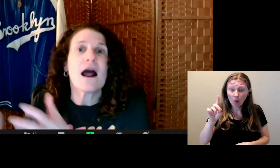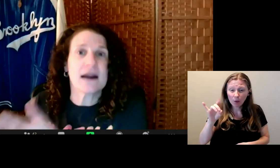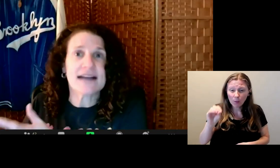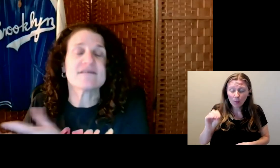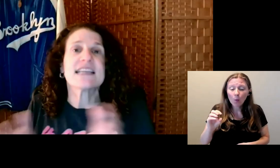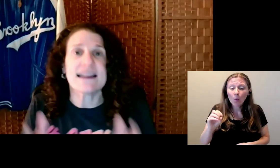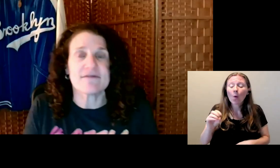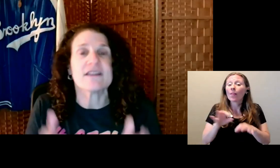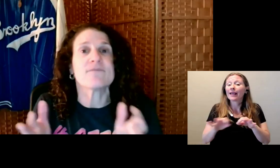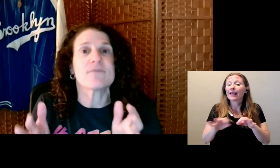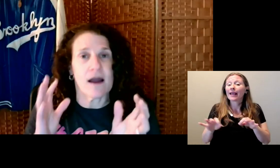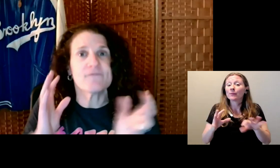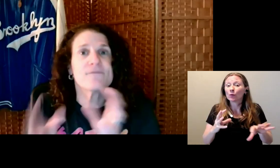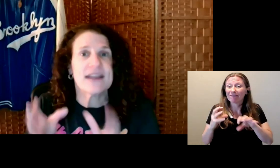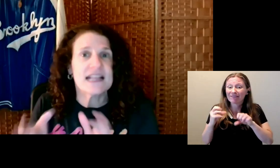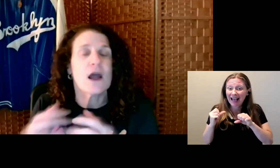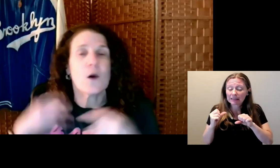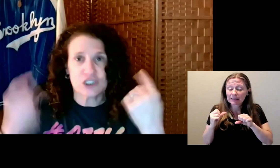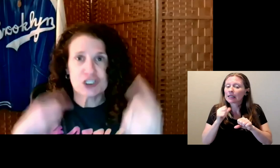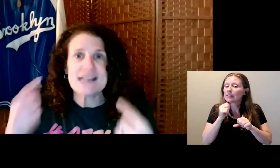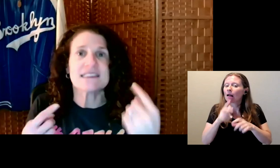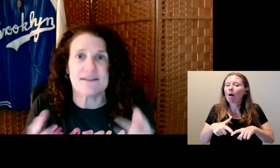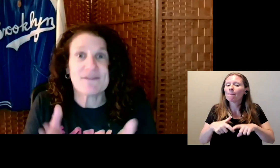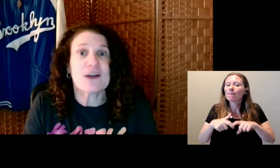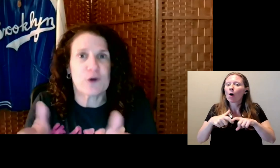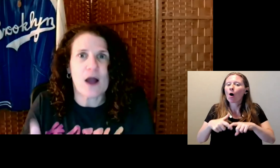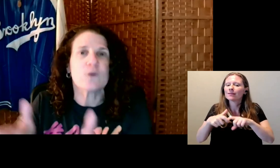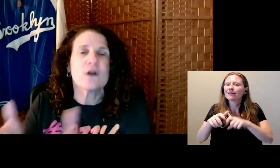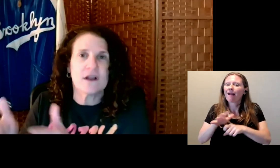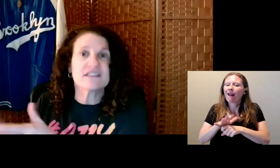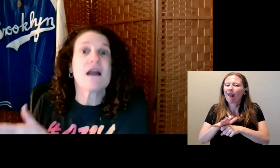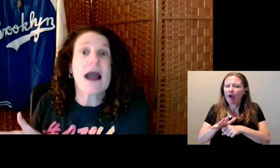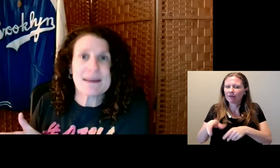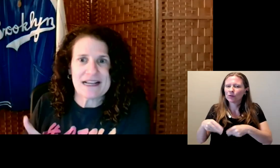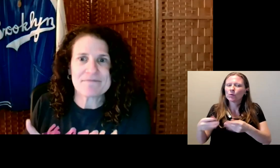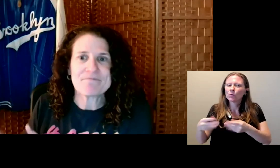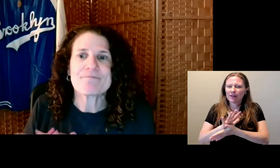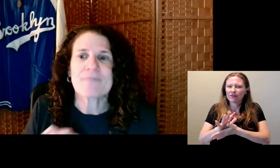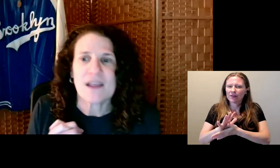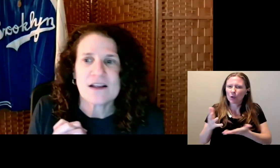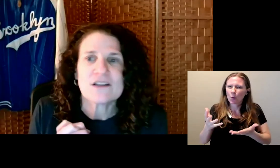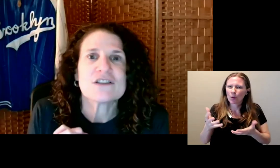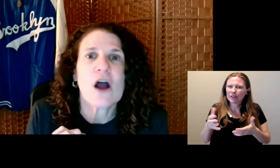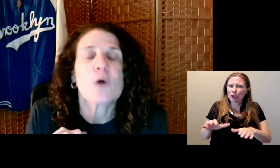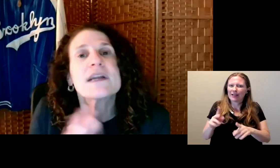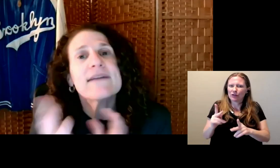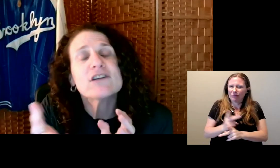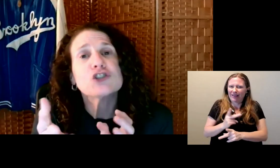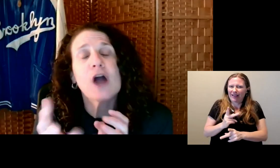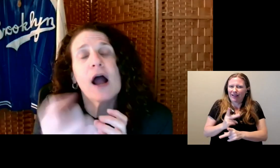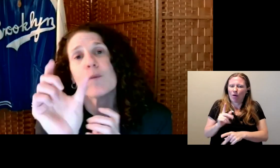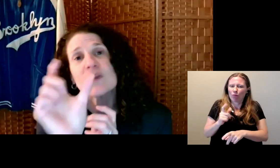And they're not pausing enough to give the video a chance to figure out the timing. So... Give it a try.